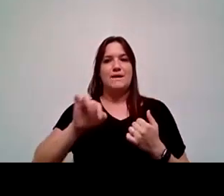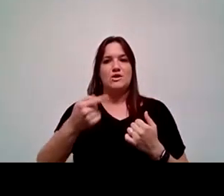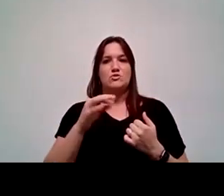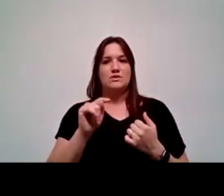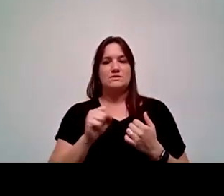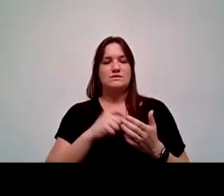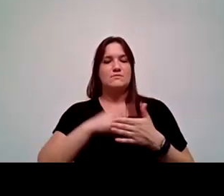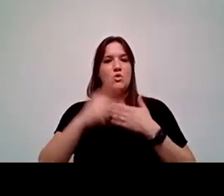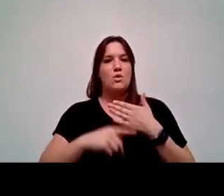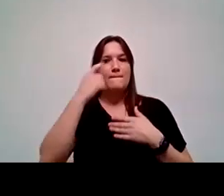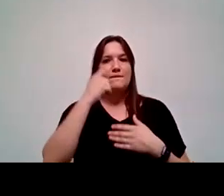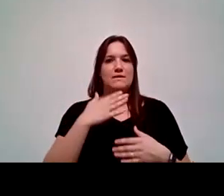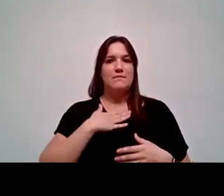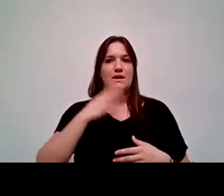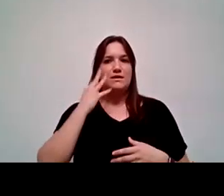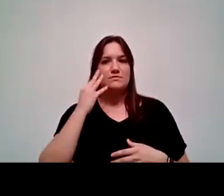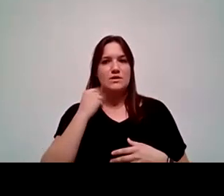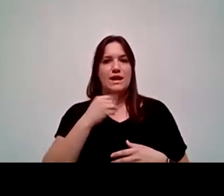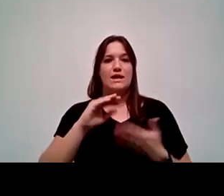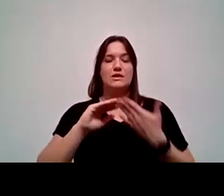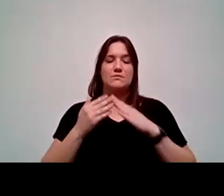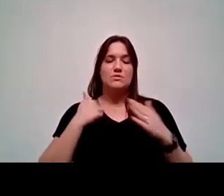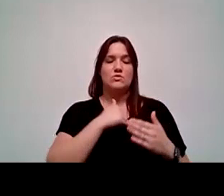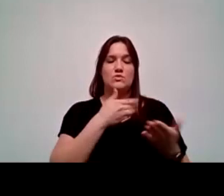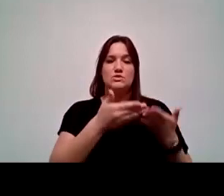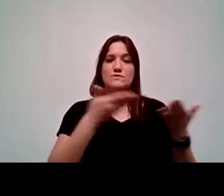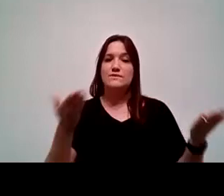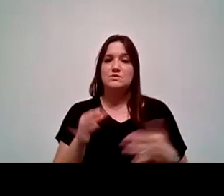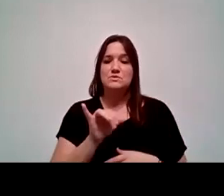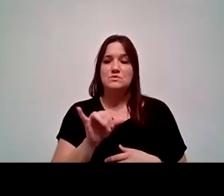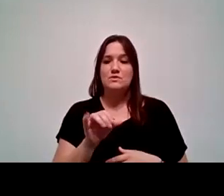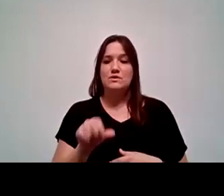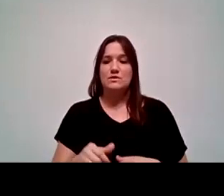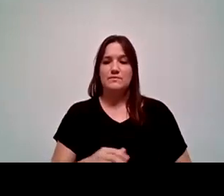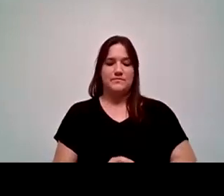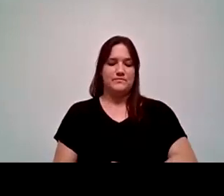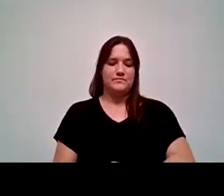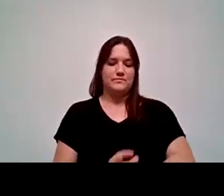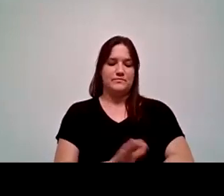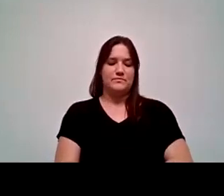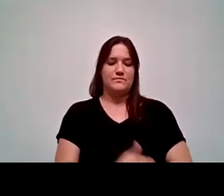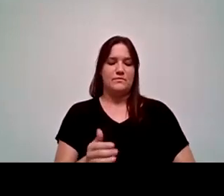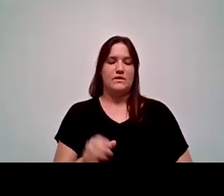because of my lived experience and the community that we serve. The other piece that we're working on collaboratively with faculty